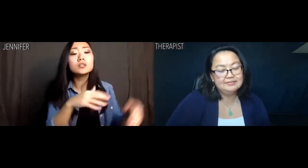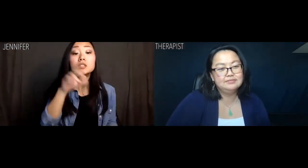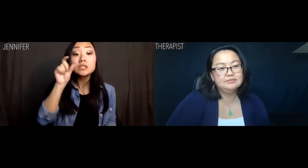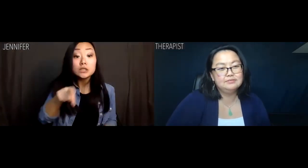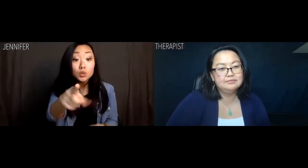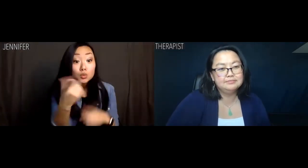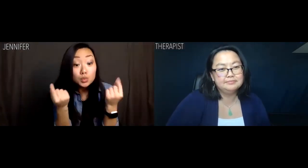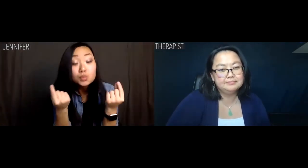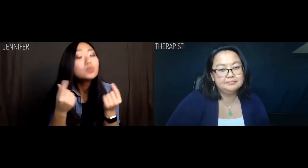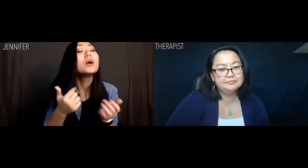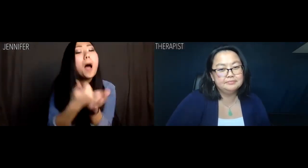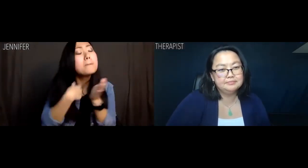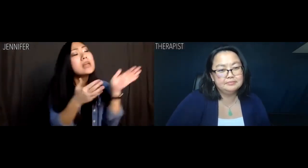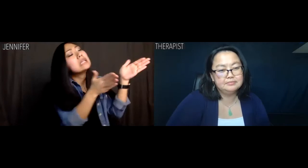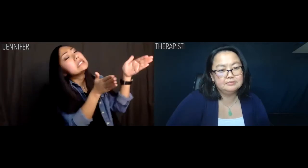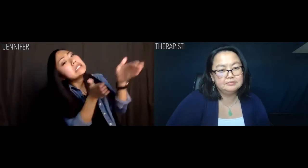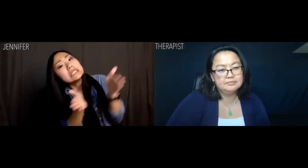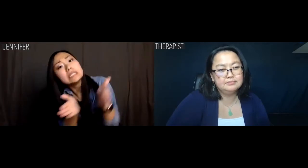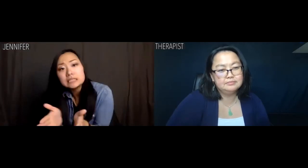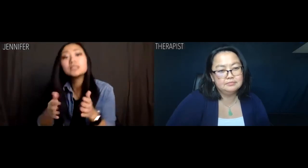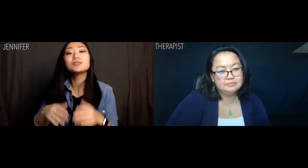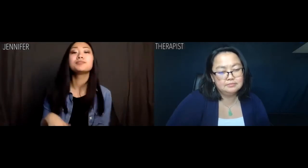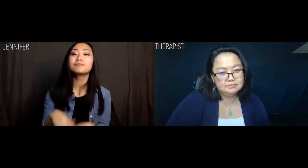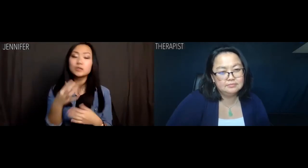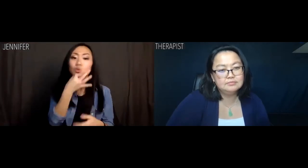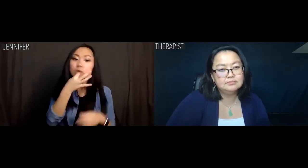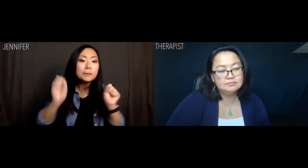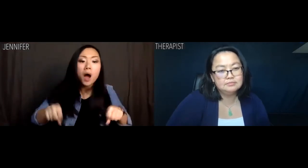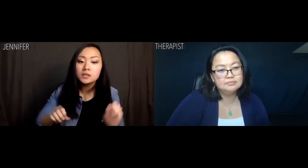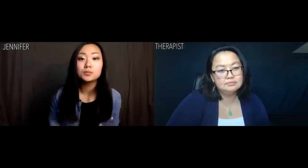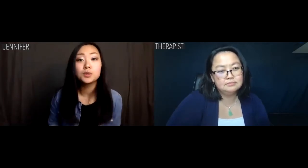So I need you to get me on track as quickly as possible.